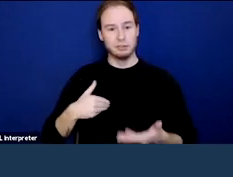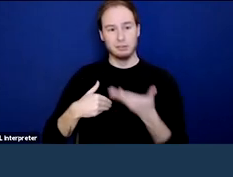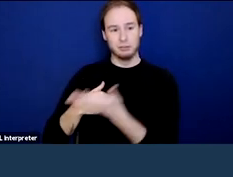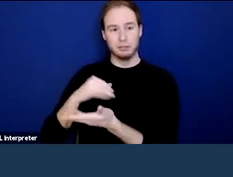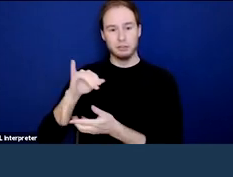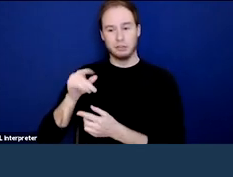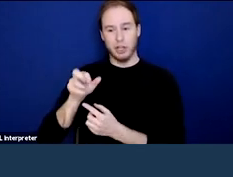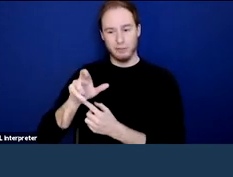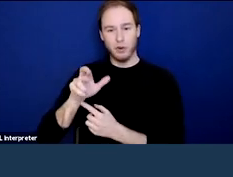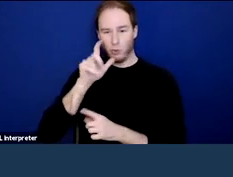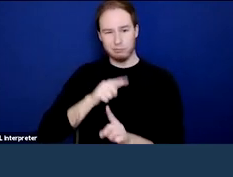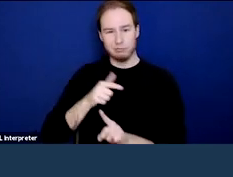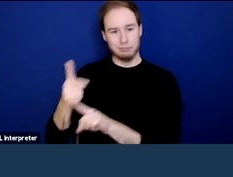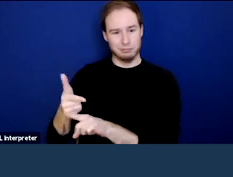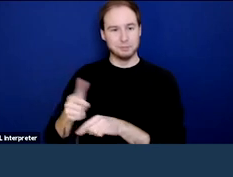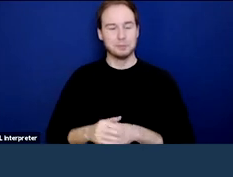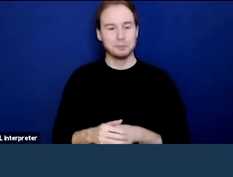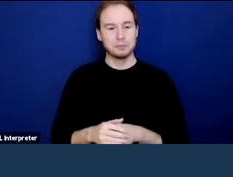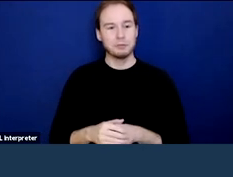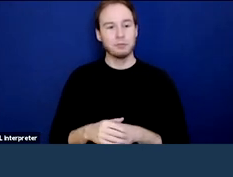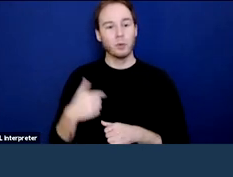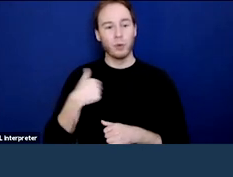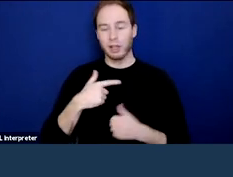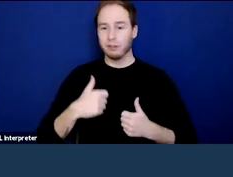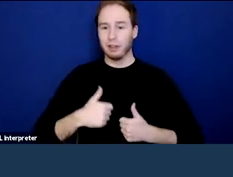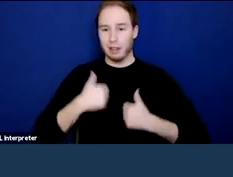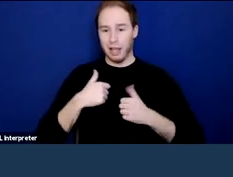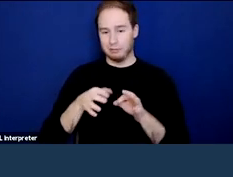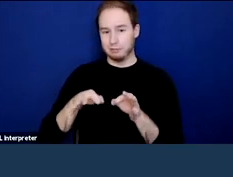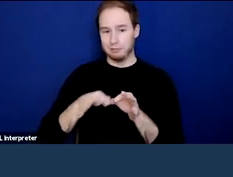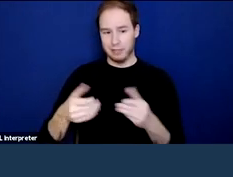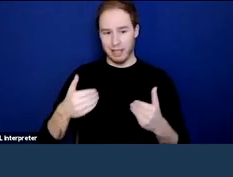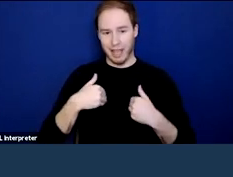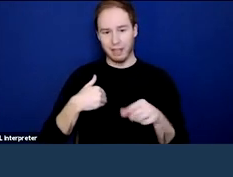who you'll see in the window. We also have live transcription, where you can click the closed captioning